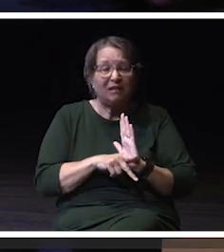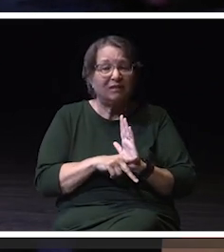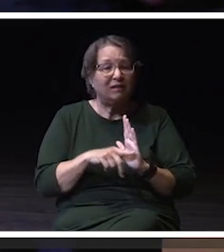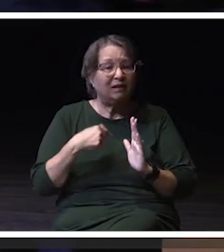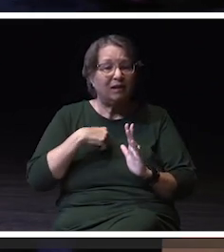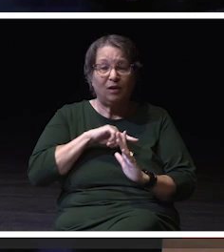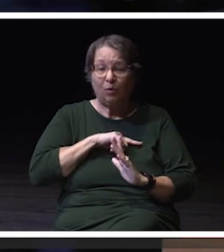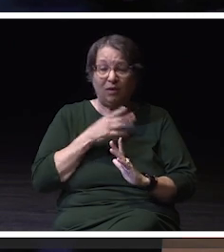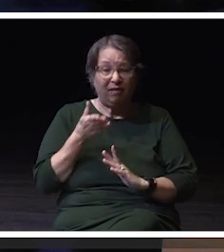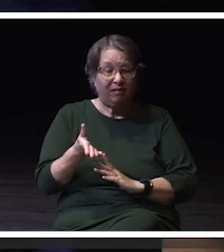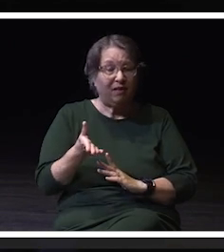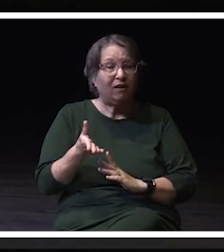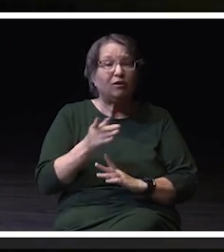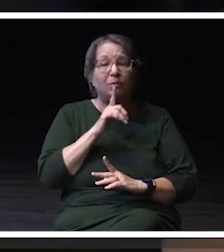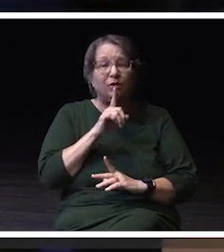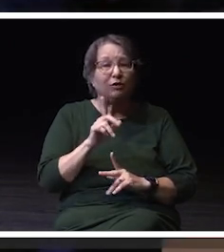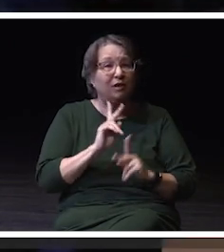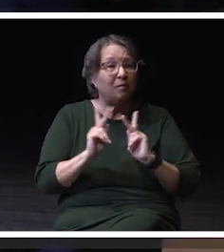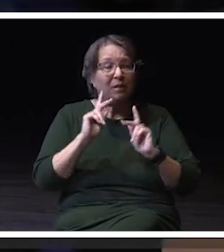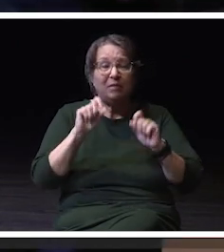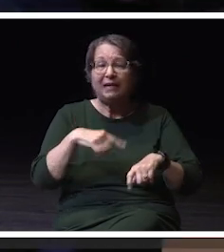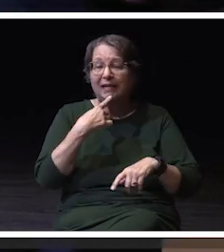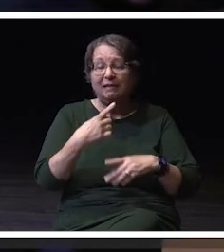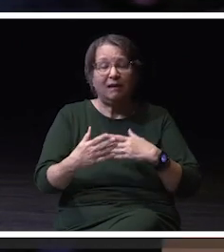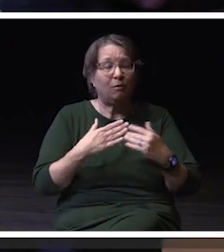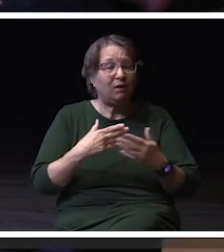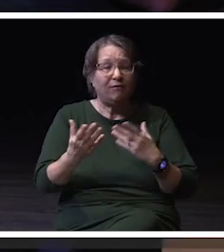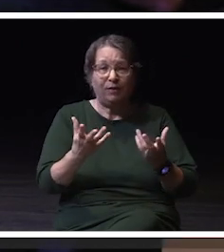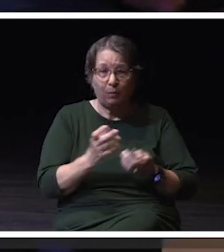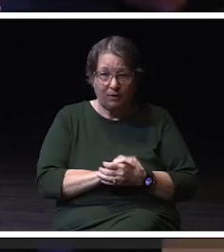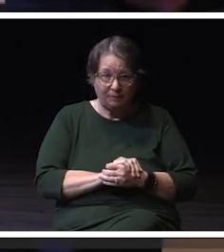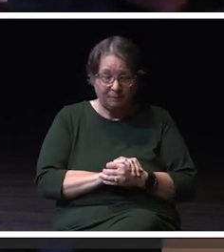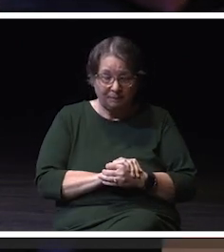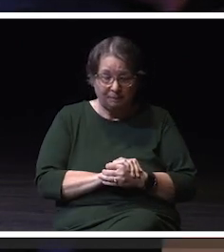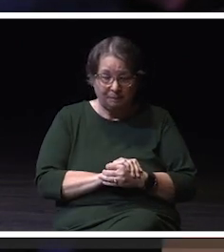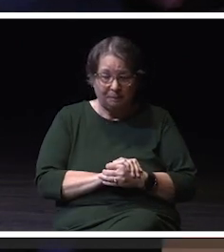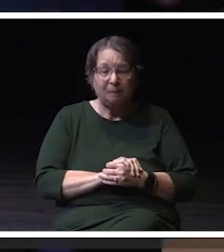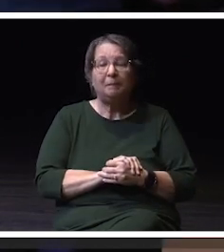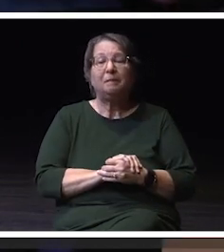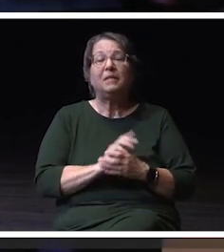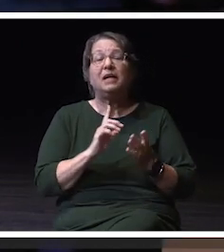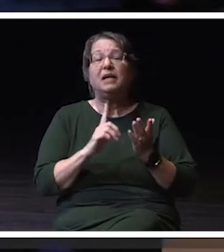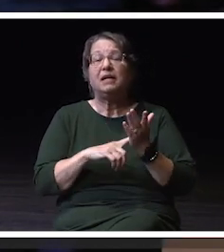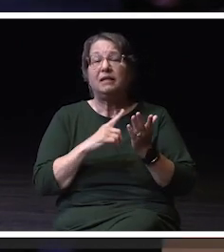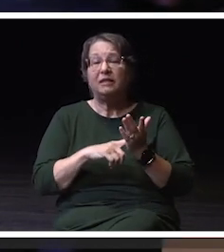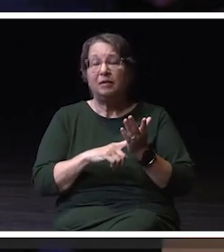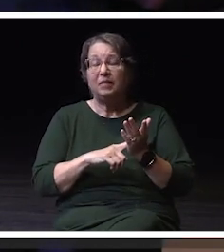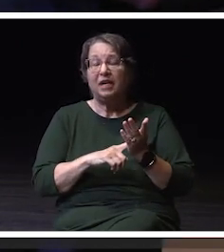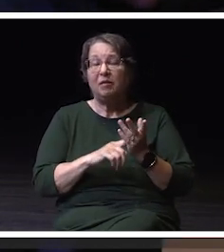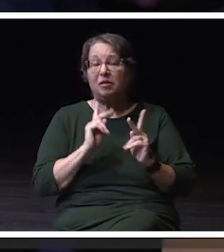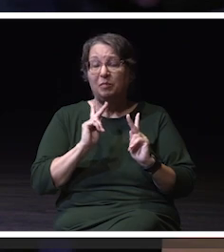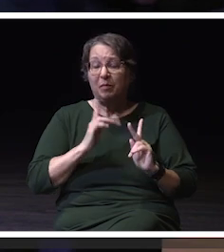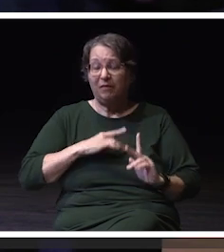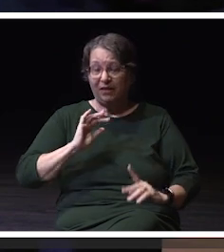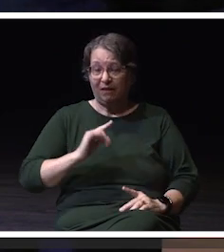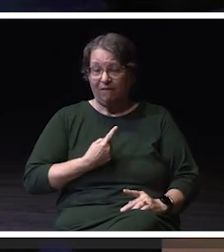that the individuals are able to say what they want to say. We recognize that sometimes things can feel offensive, hurtful, even,